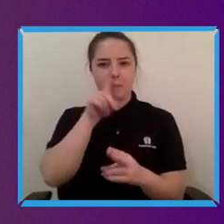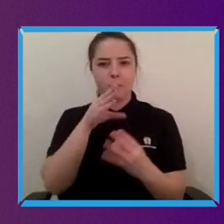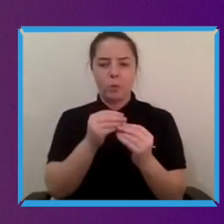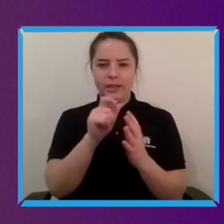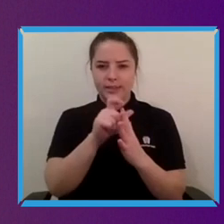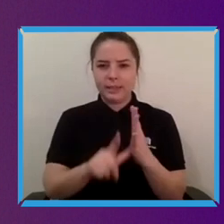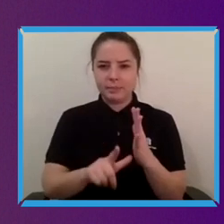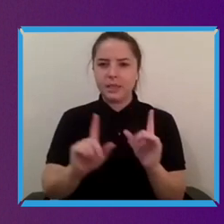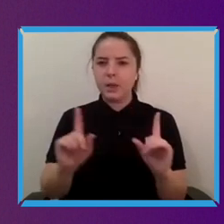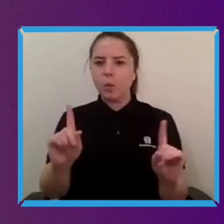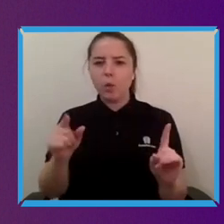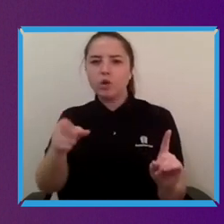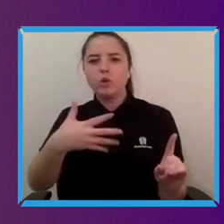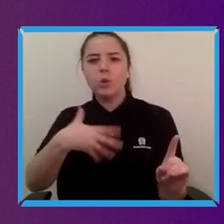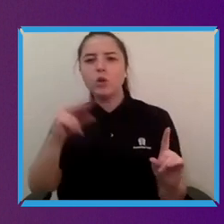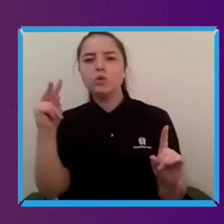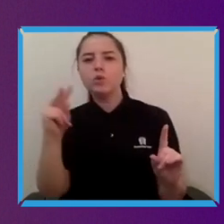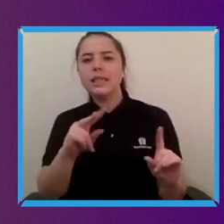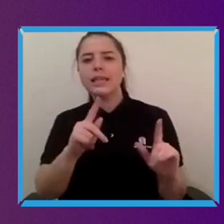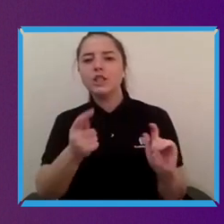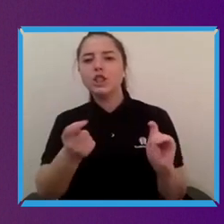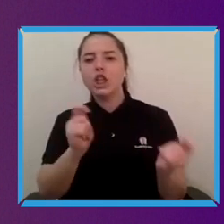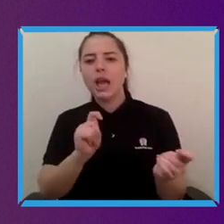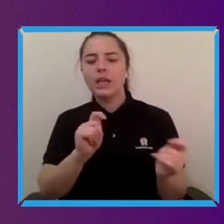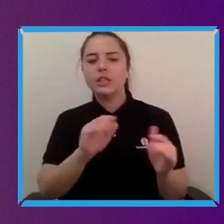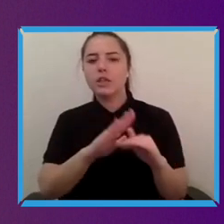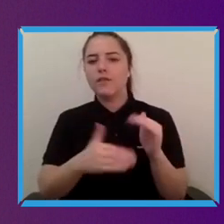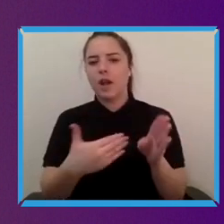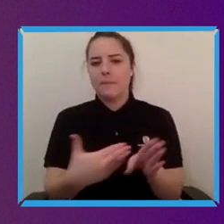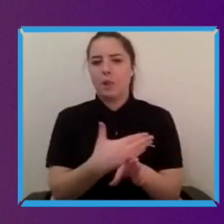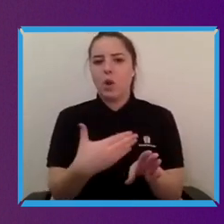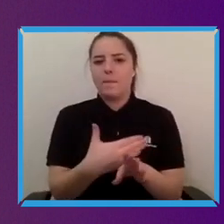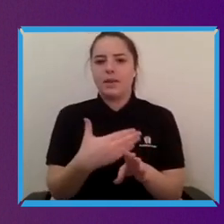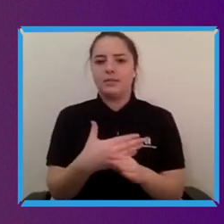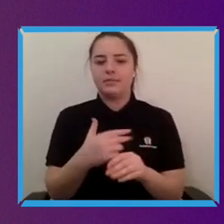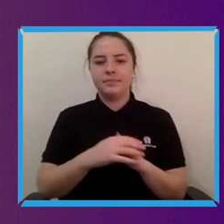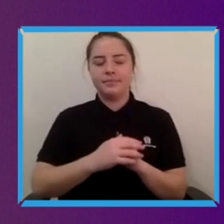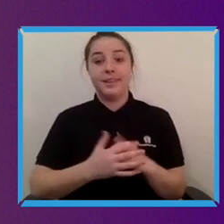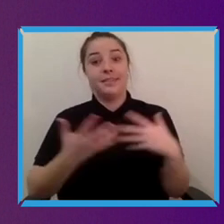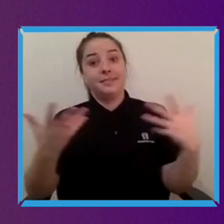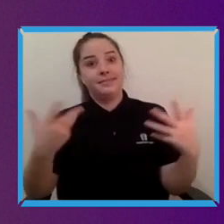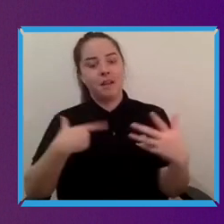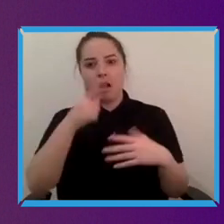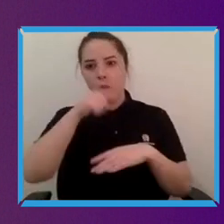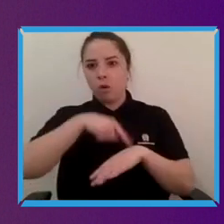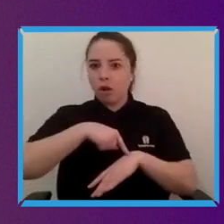change around employment for people with disabilities. Golly you could I could spend all night talking about this. I suppose the number